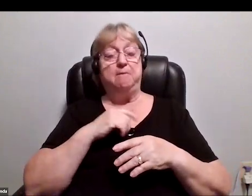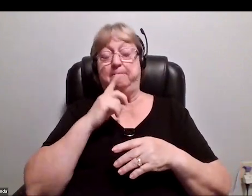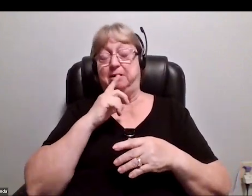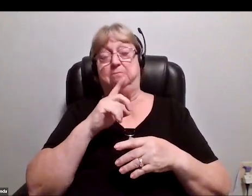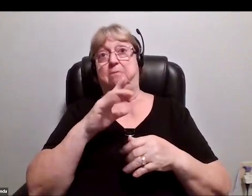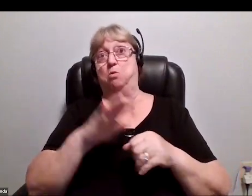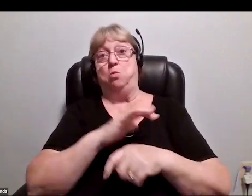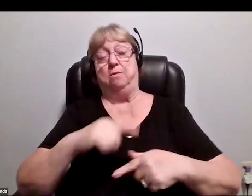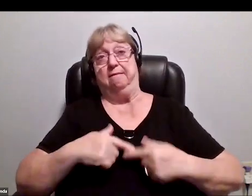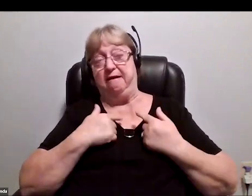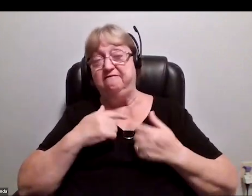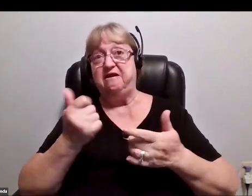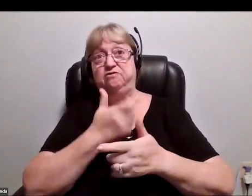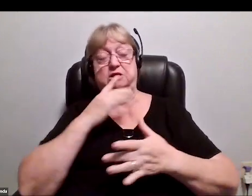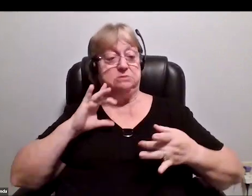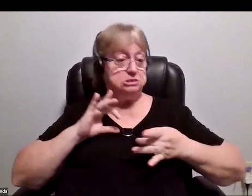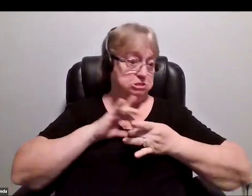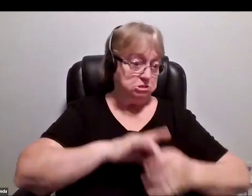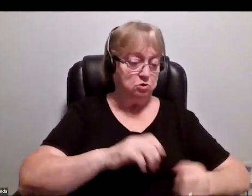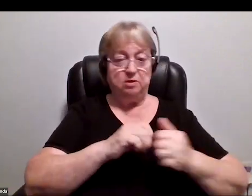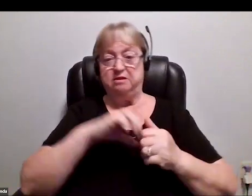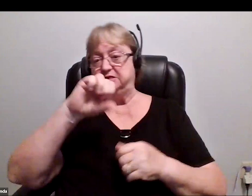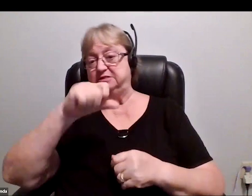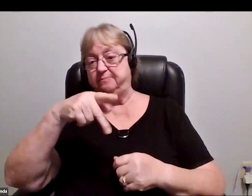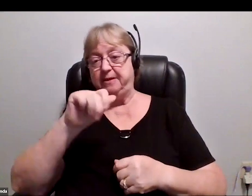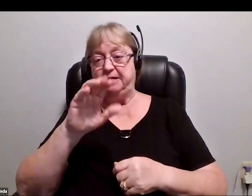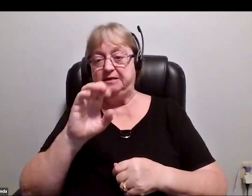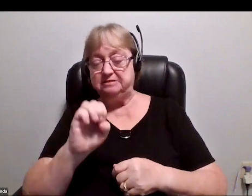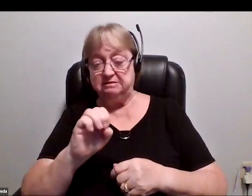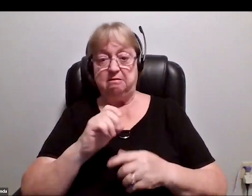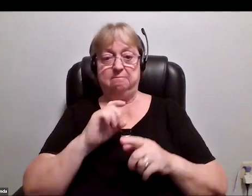have been really me trying to figure out a path,